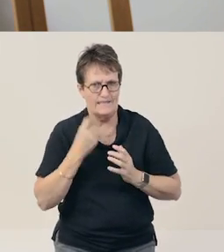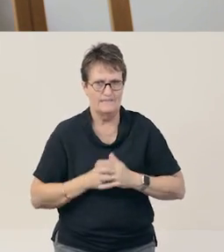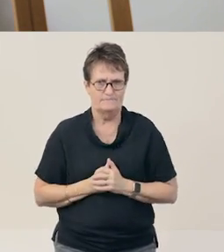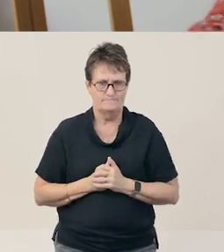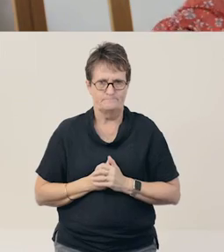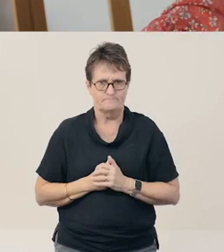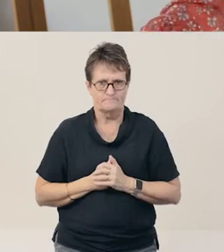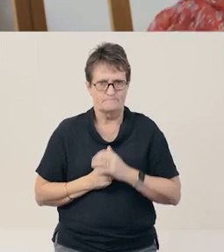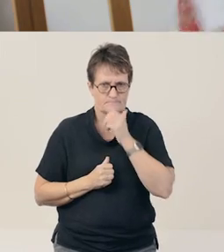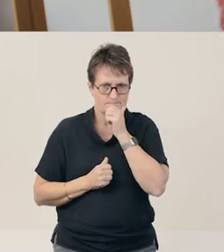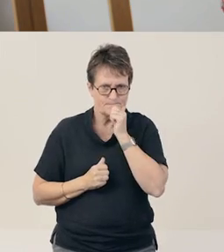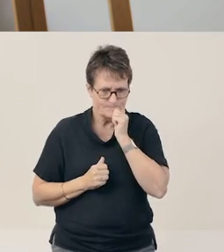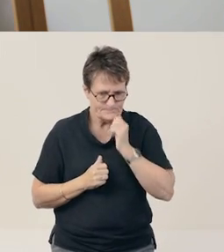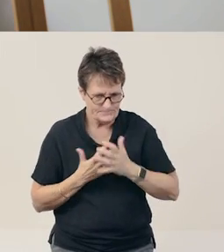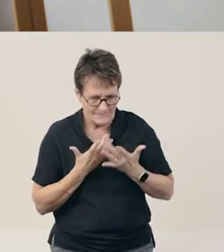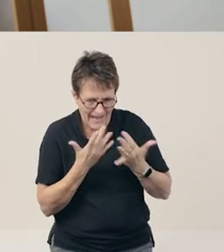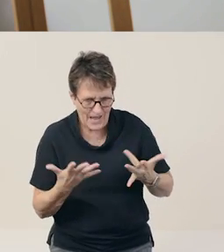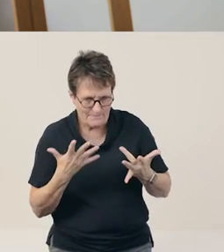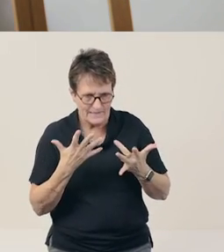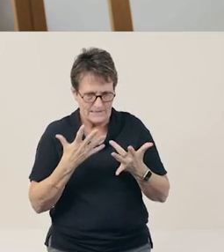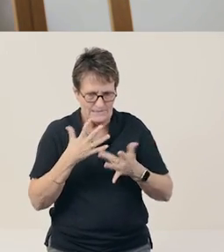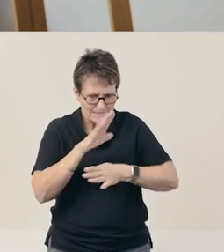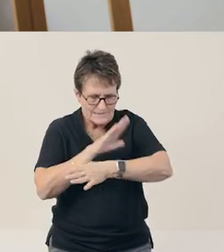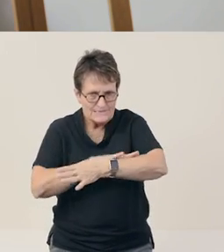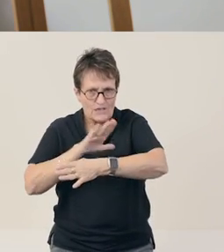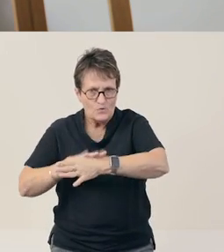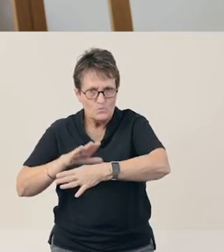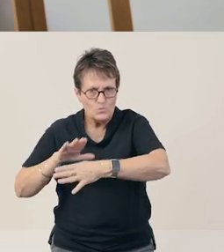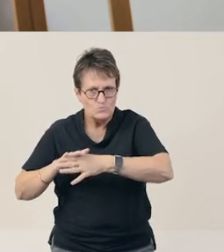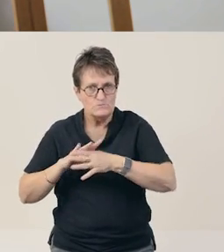I have brought along Sarah’s name, and we’re going to clap her name,